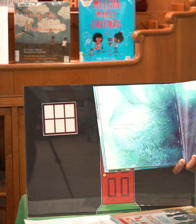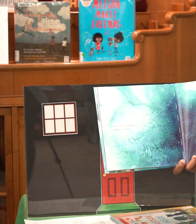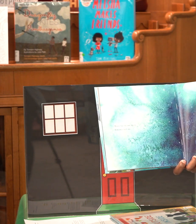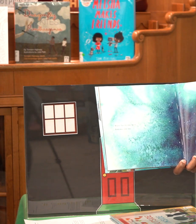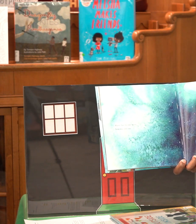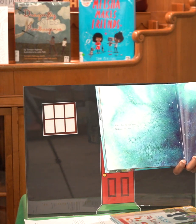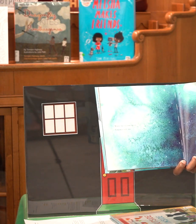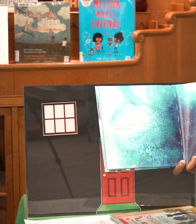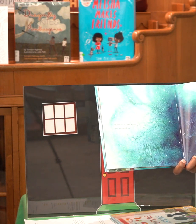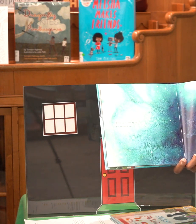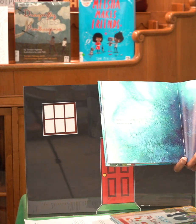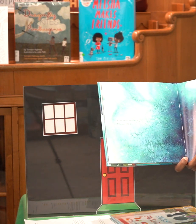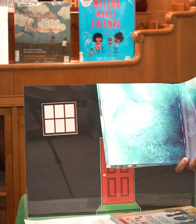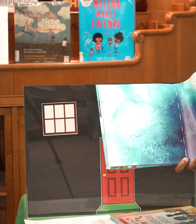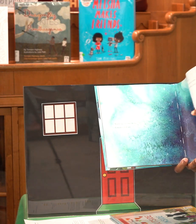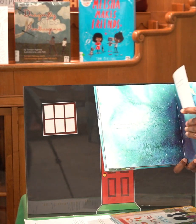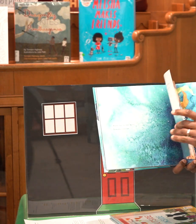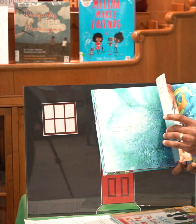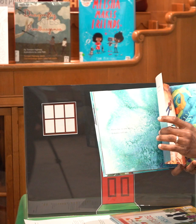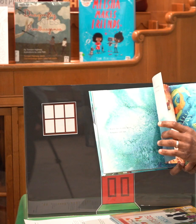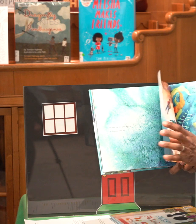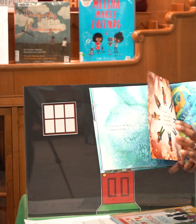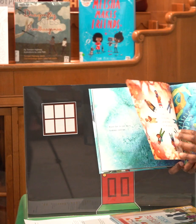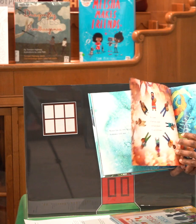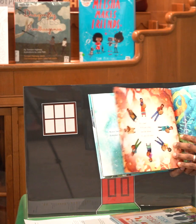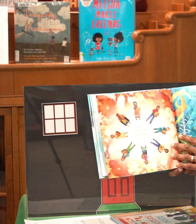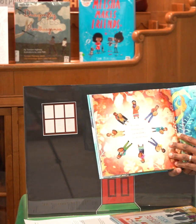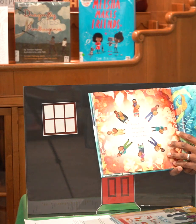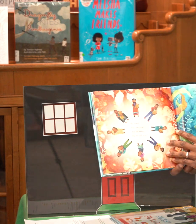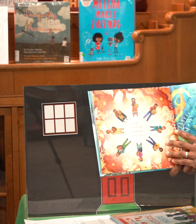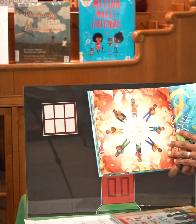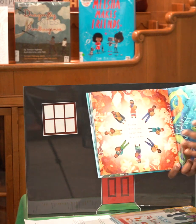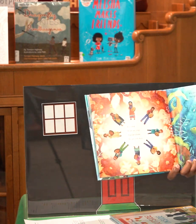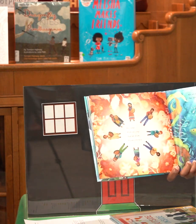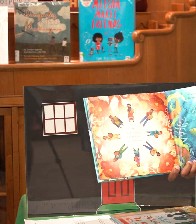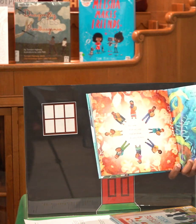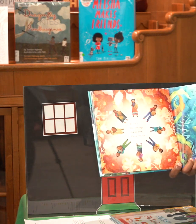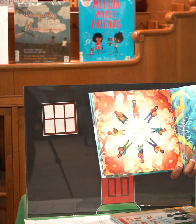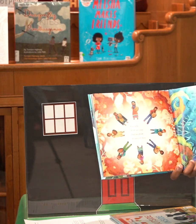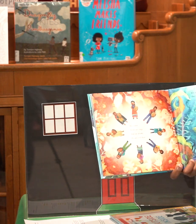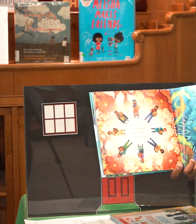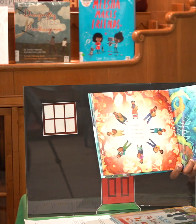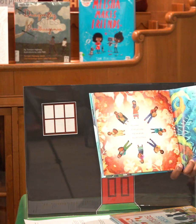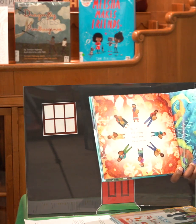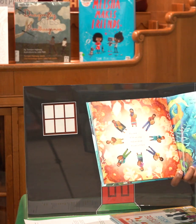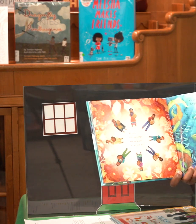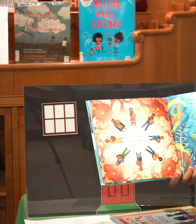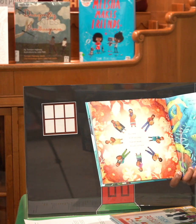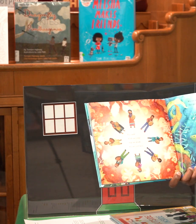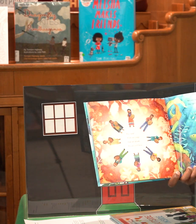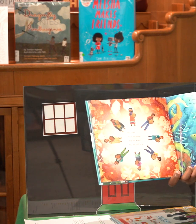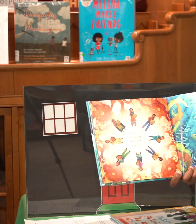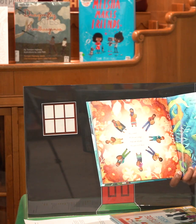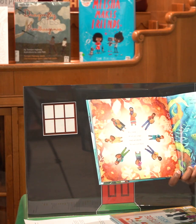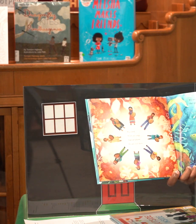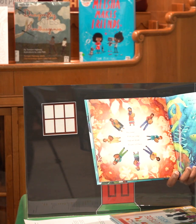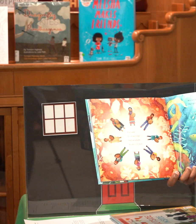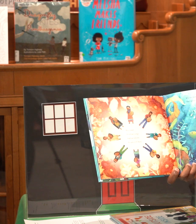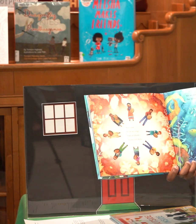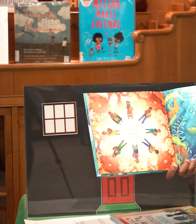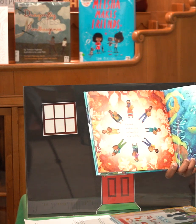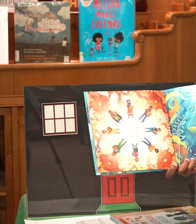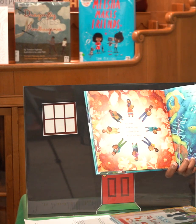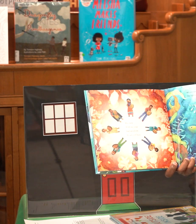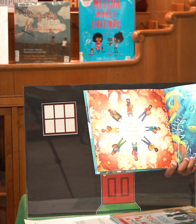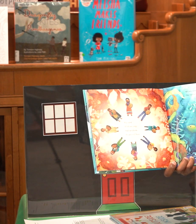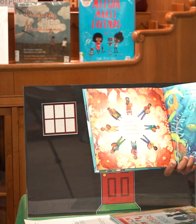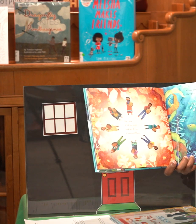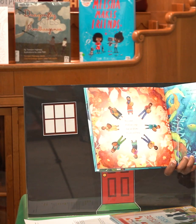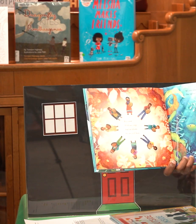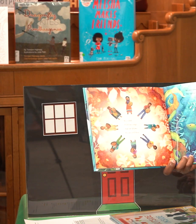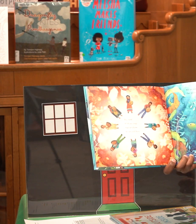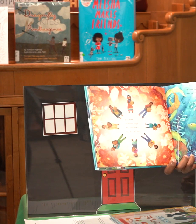before us she said we stand with our songs and our drums we are still here we are stewards